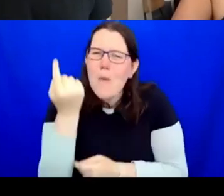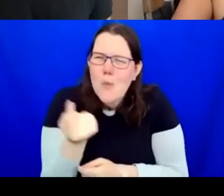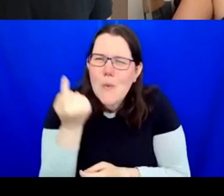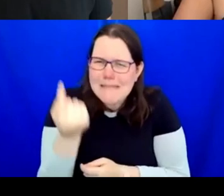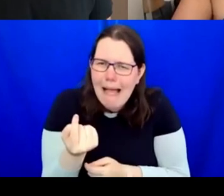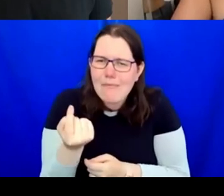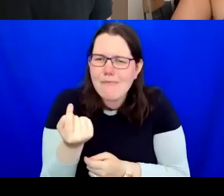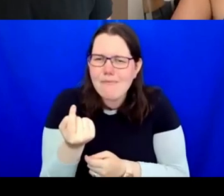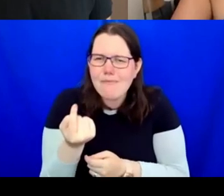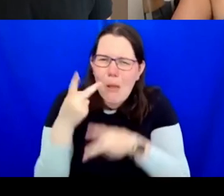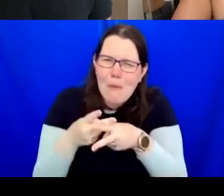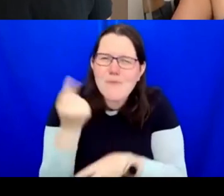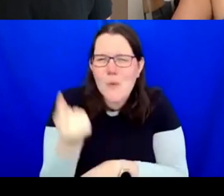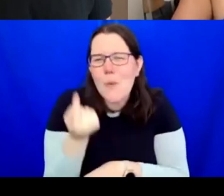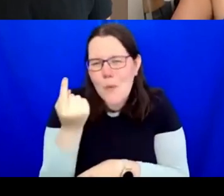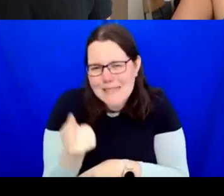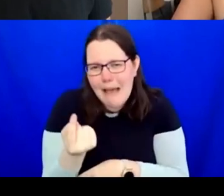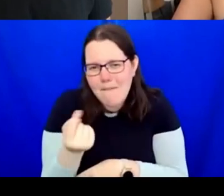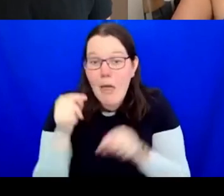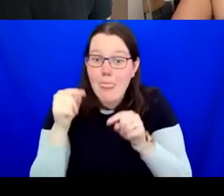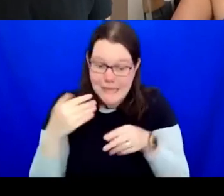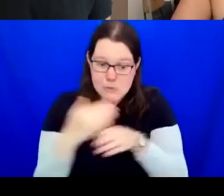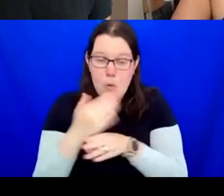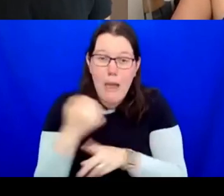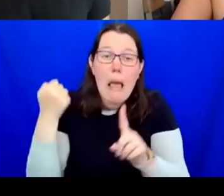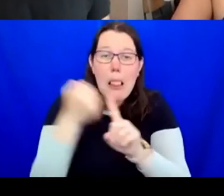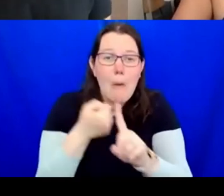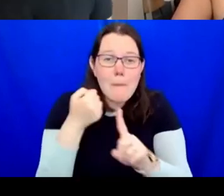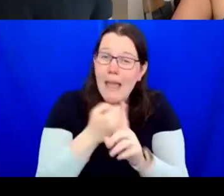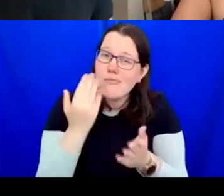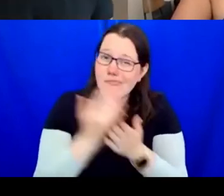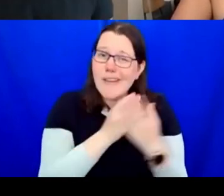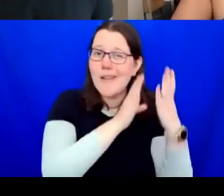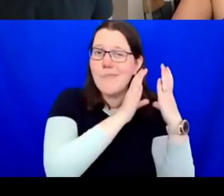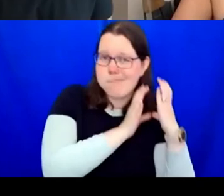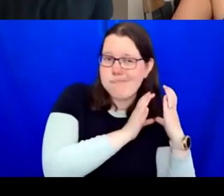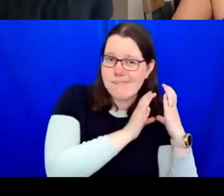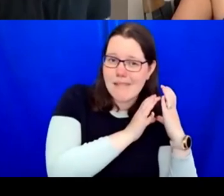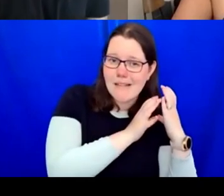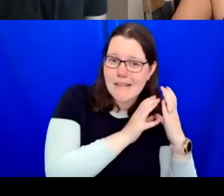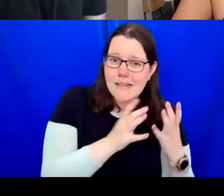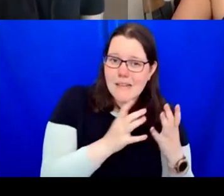this kind of lobby work, because it is a lot. I think people do become exhausted and they become